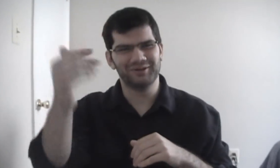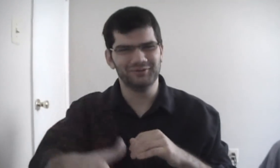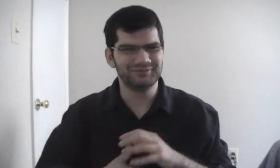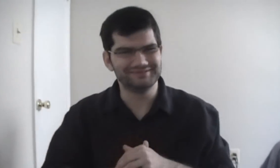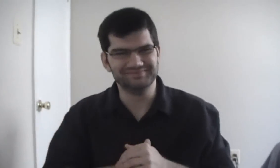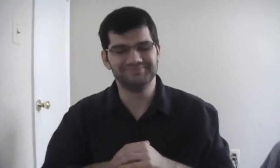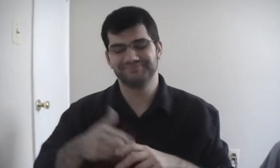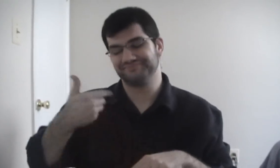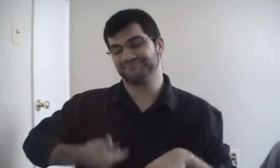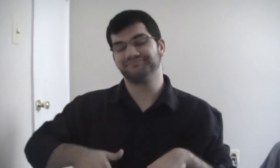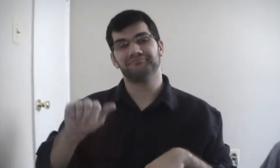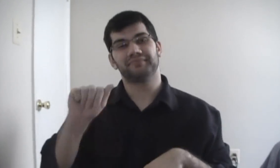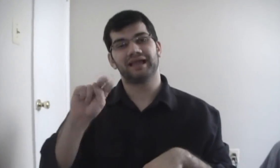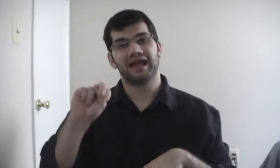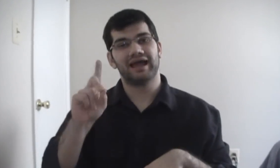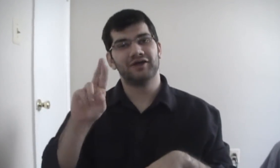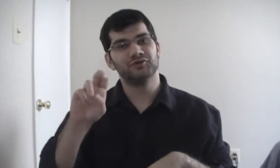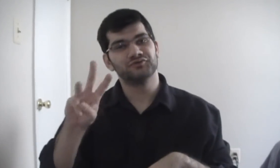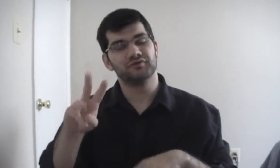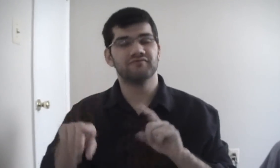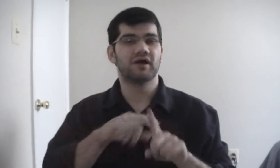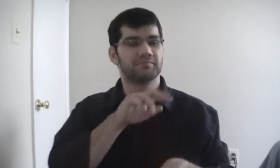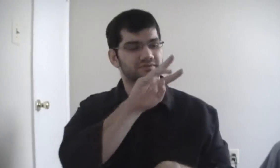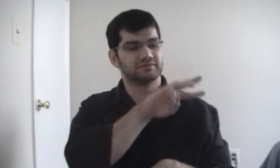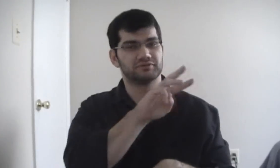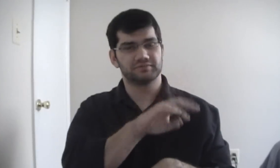Hello, I am Andrew from